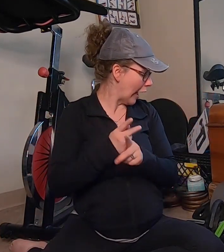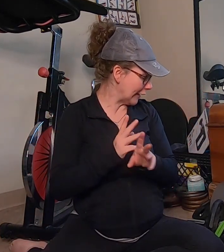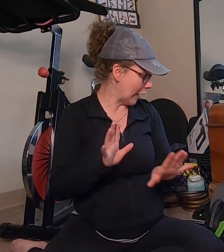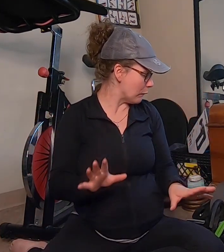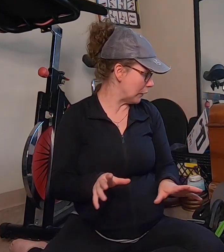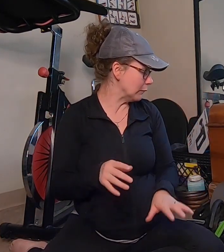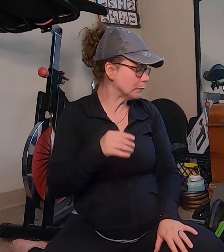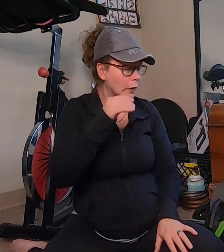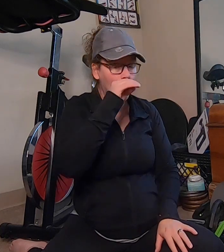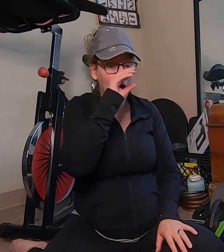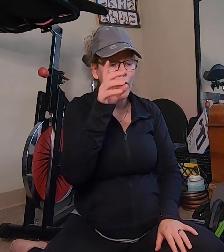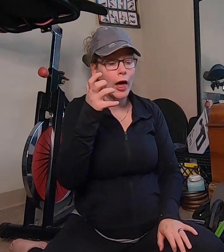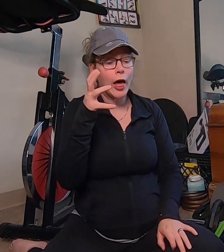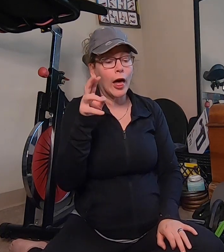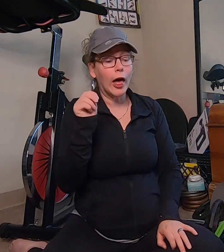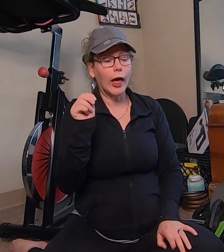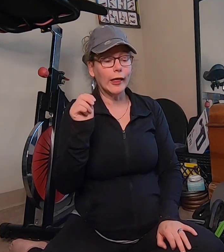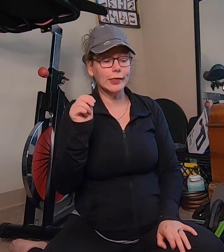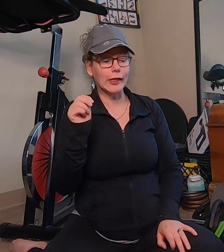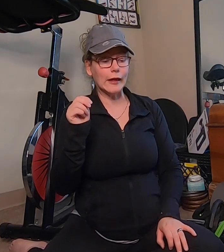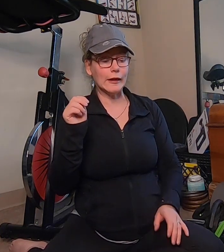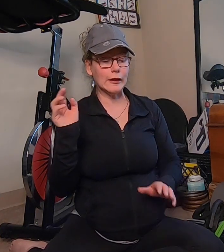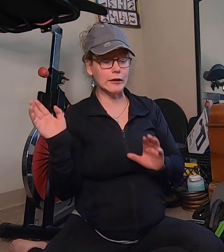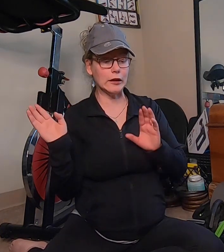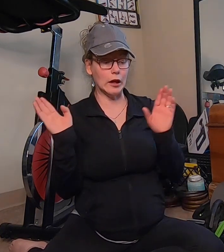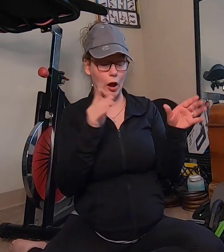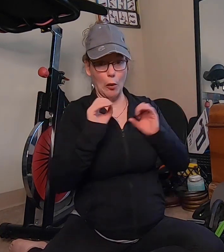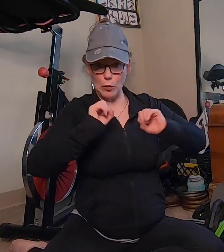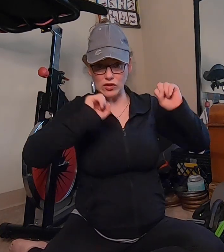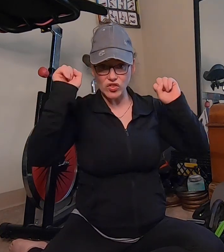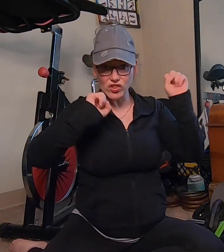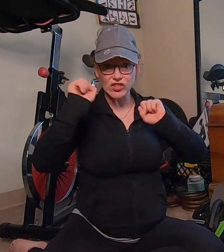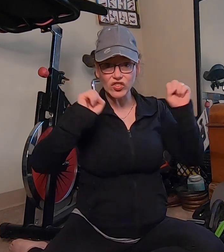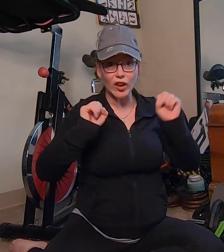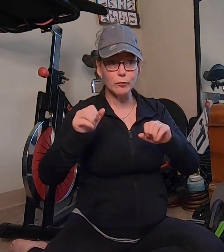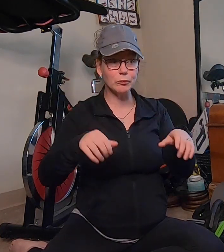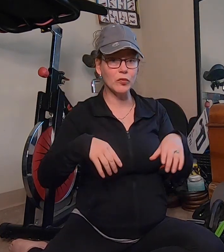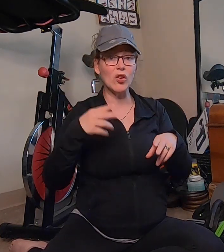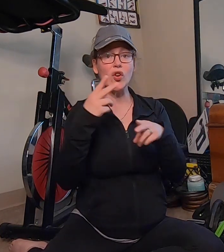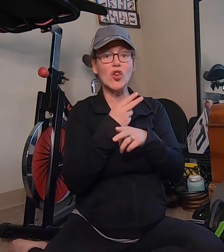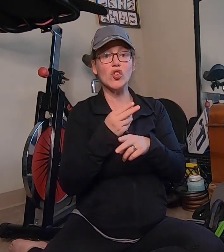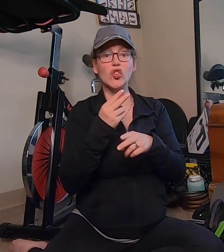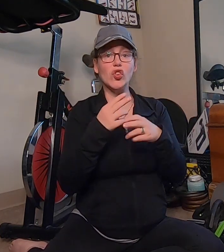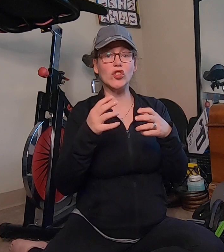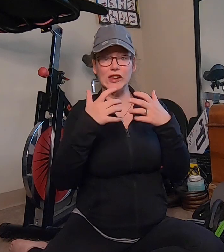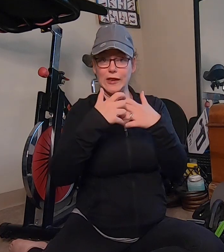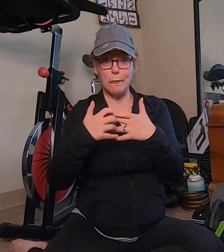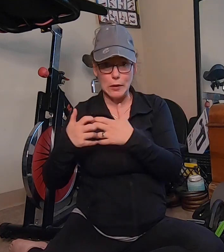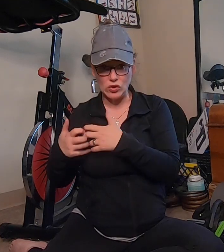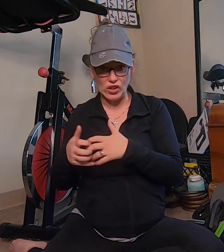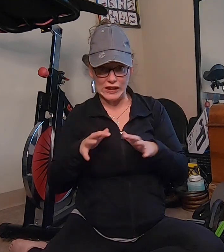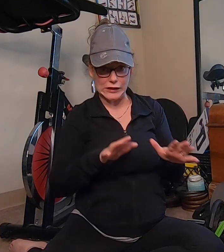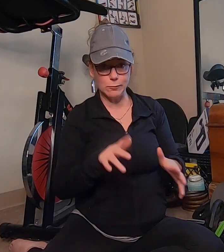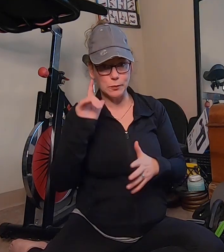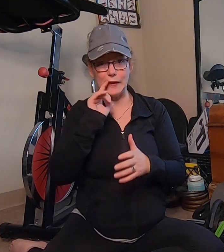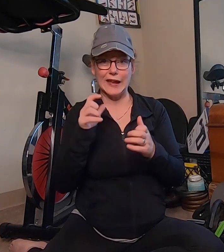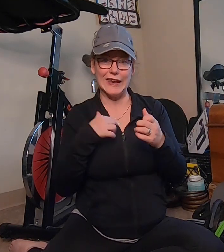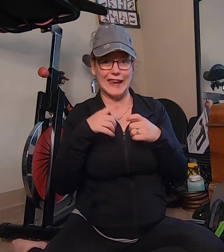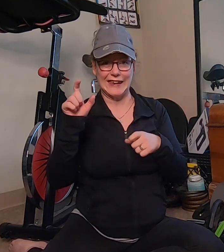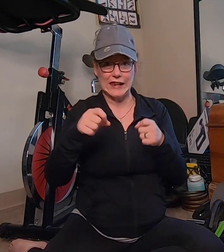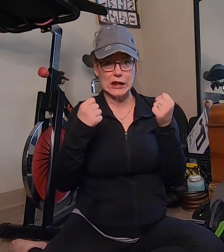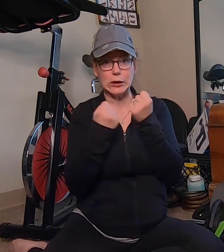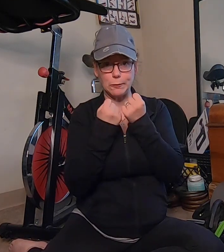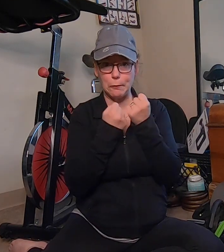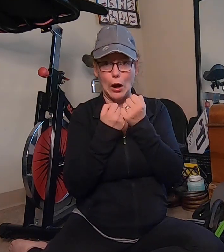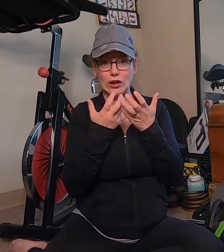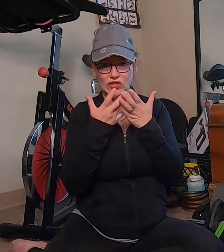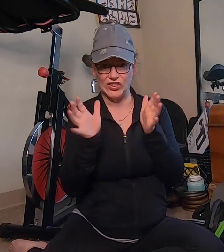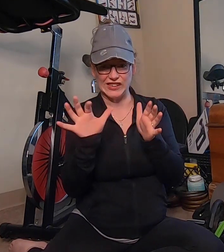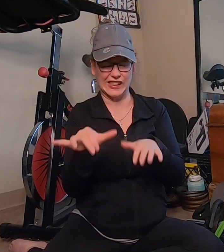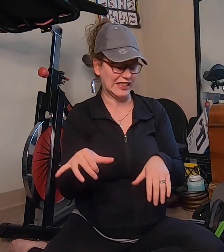I kept it and then I went to the gym using the machine because I needed a spotter I don't